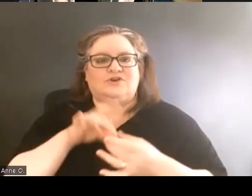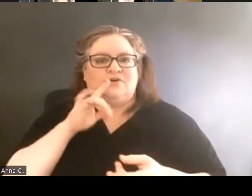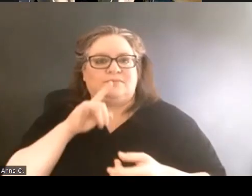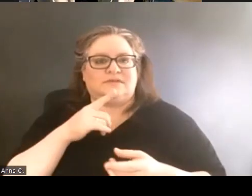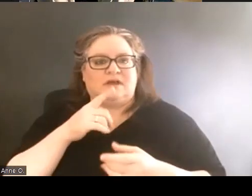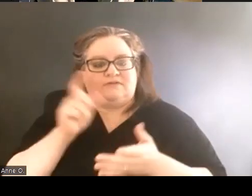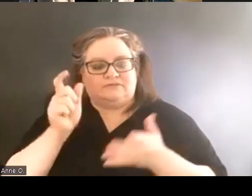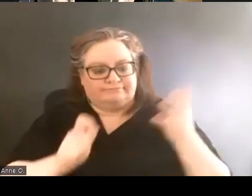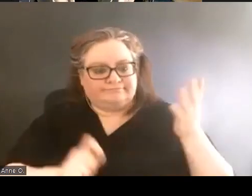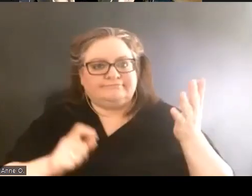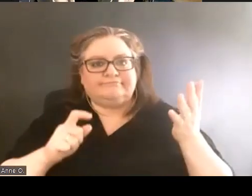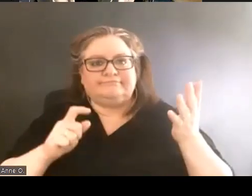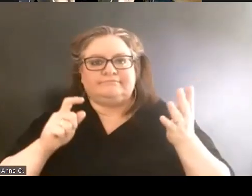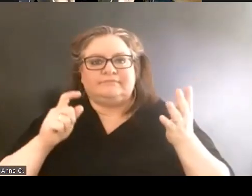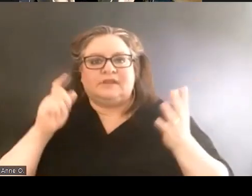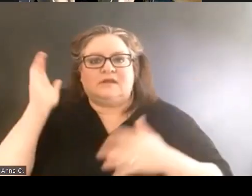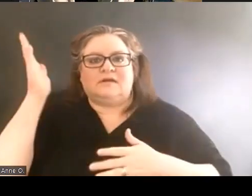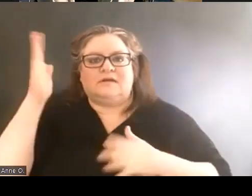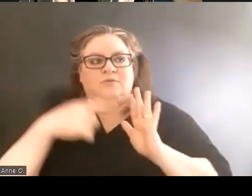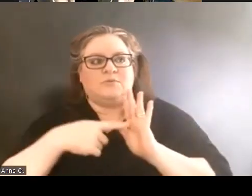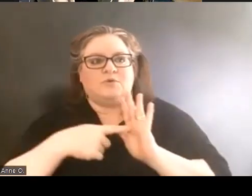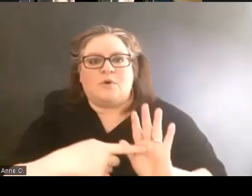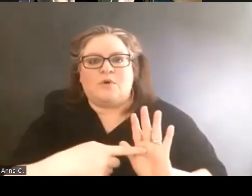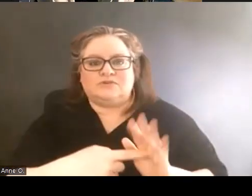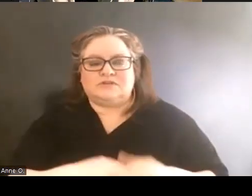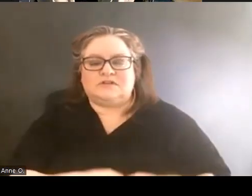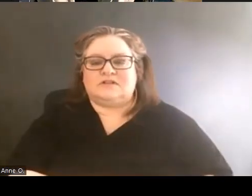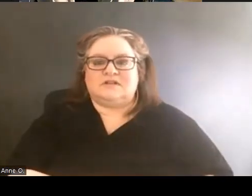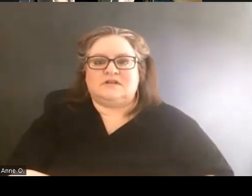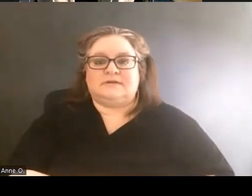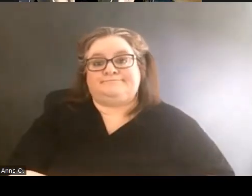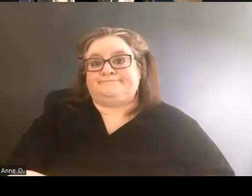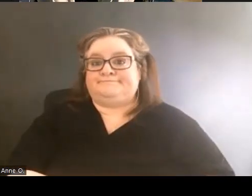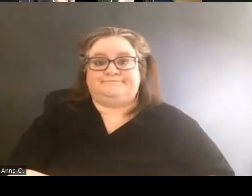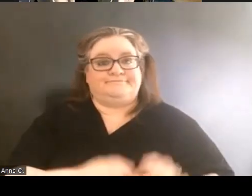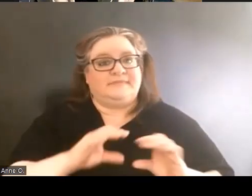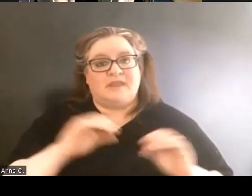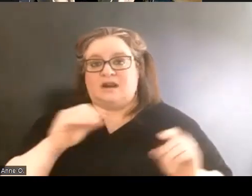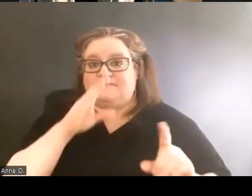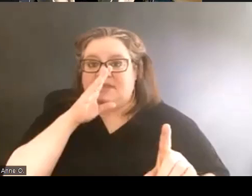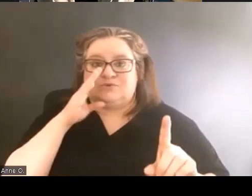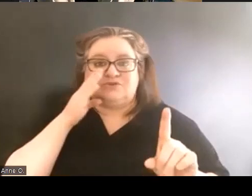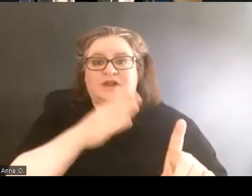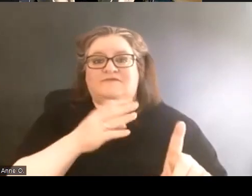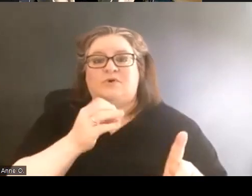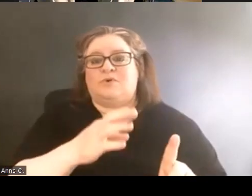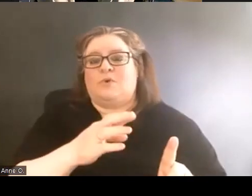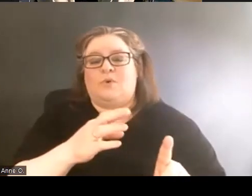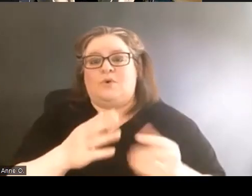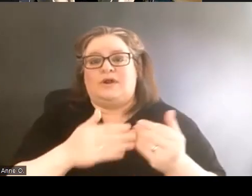And none of them were straightforward or easy to identify